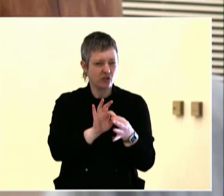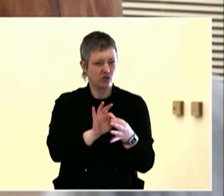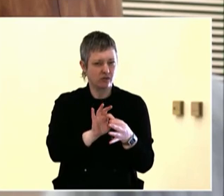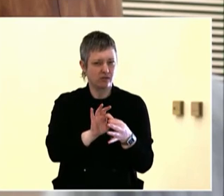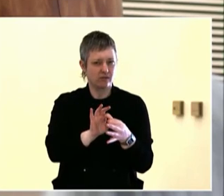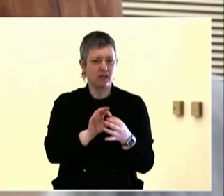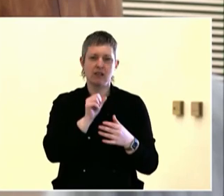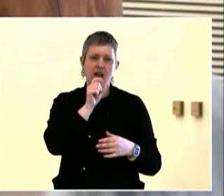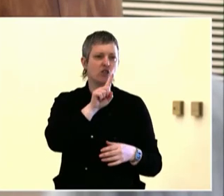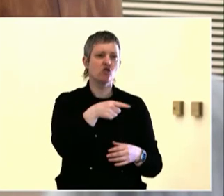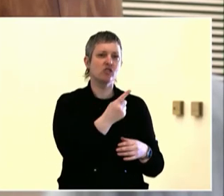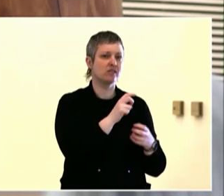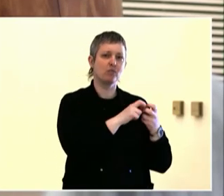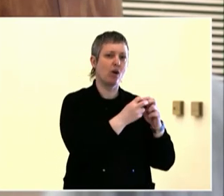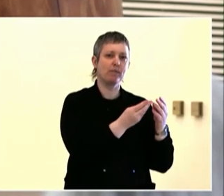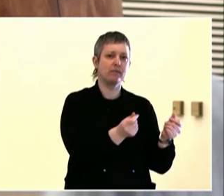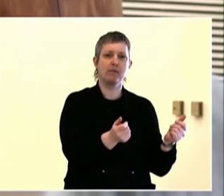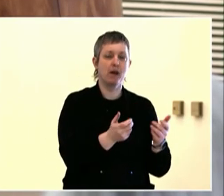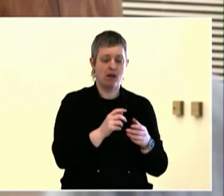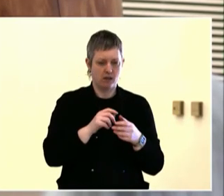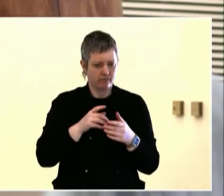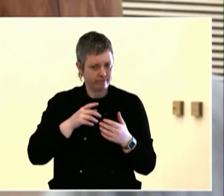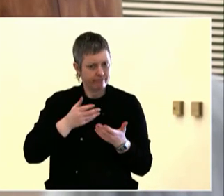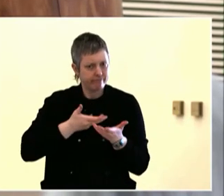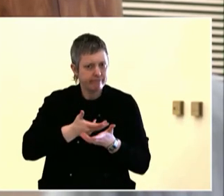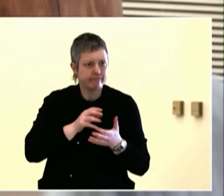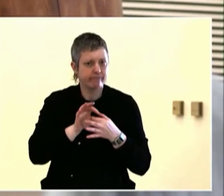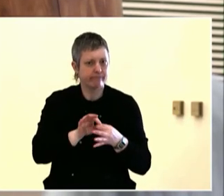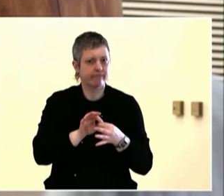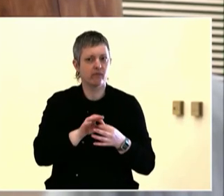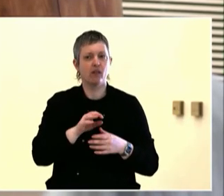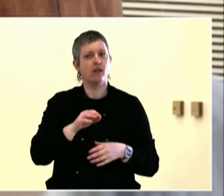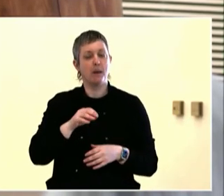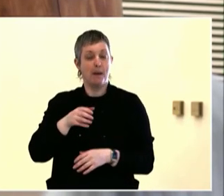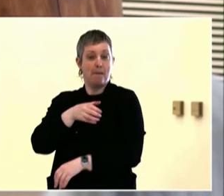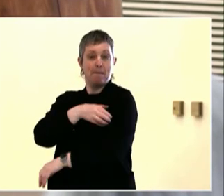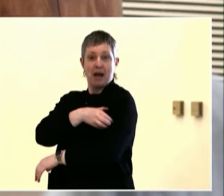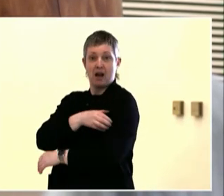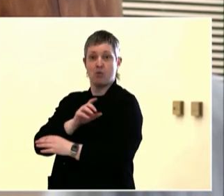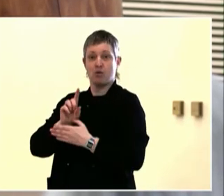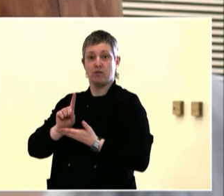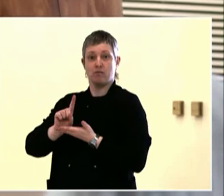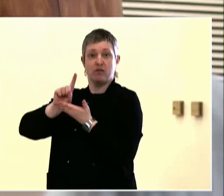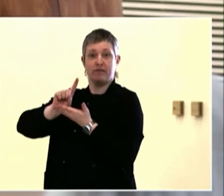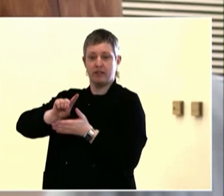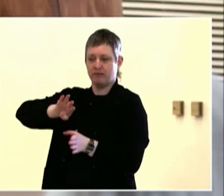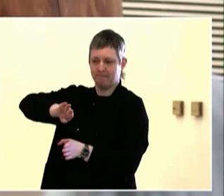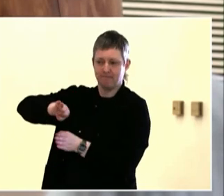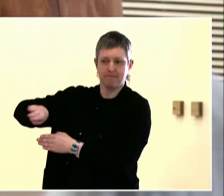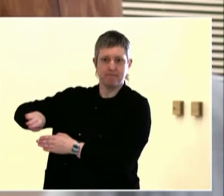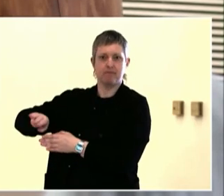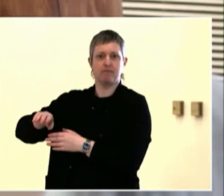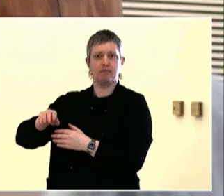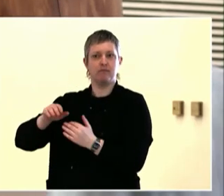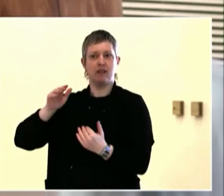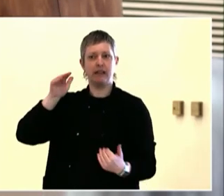There's a continuum.